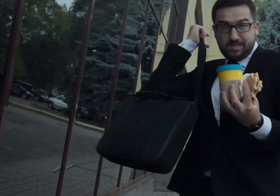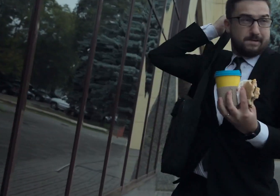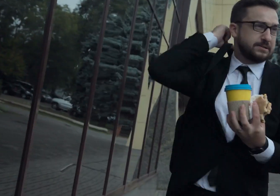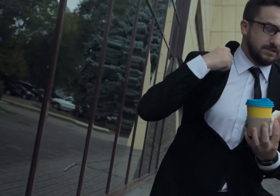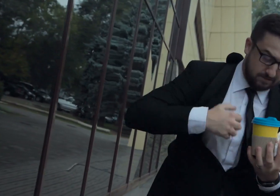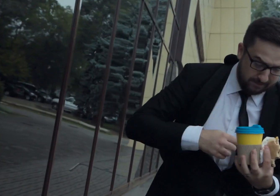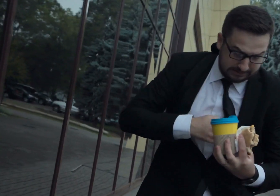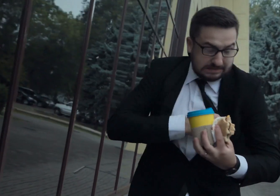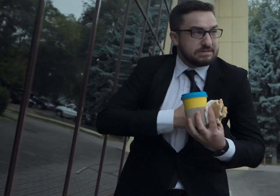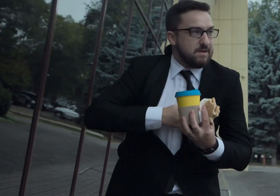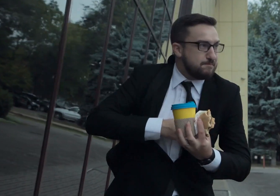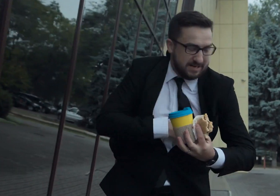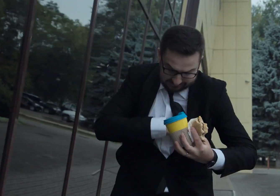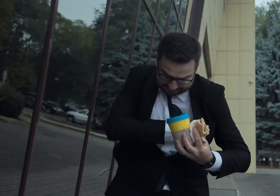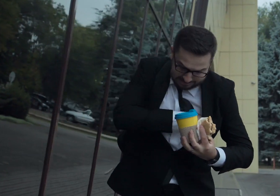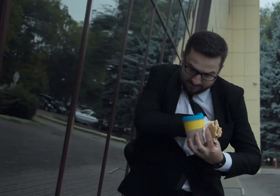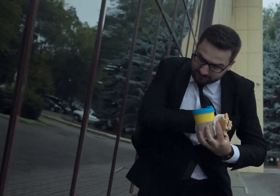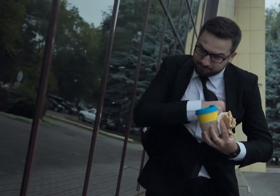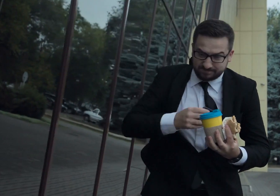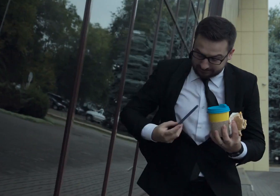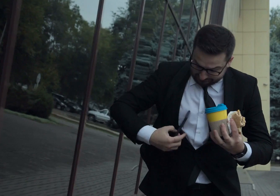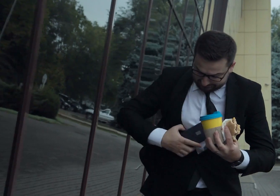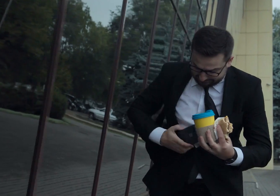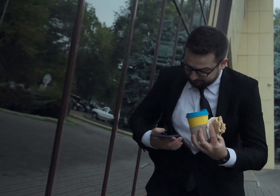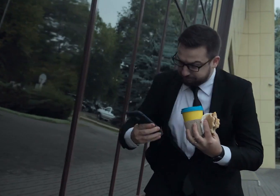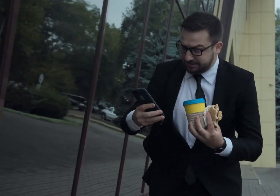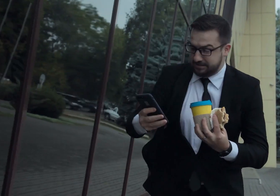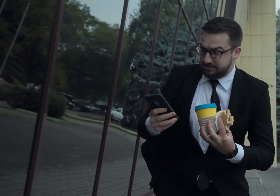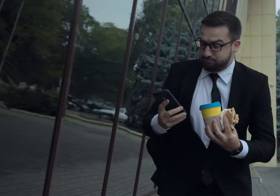It is exploring non habitual ways of moving and being